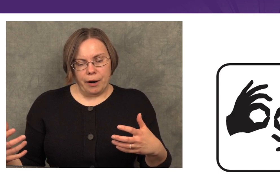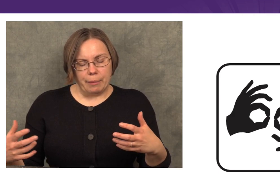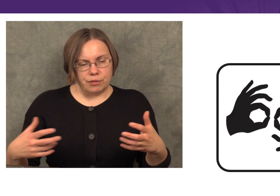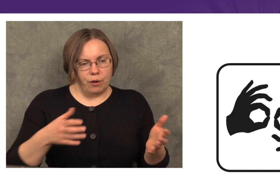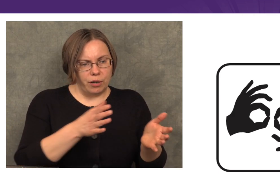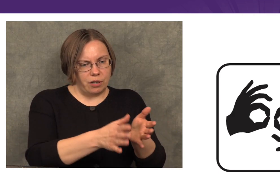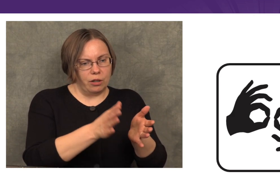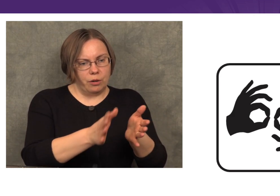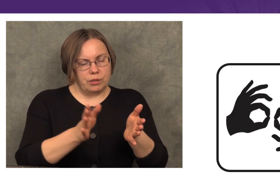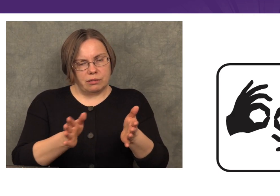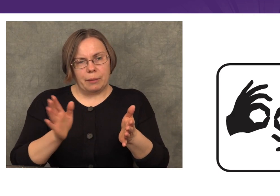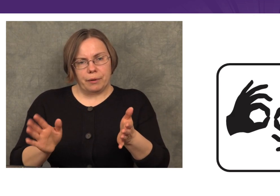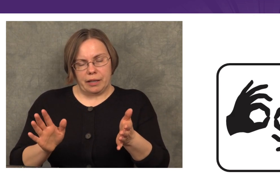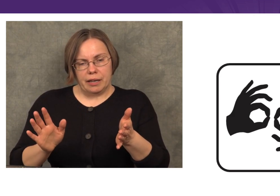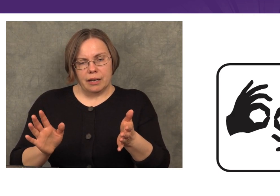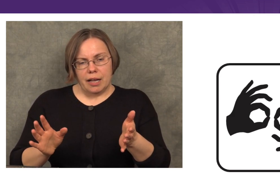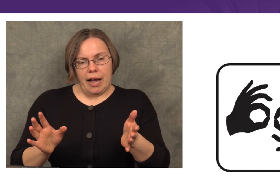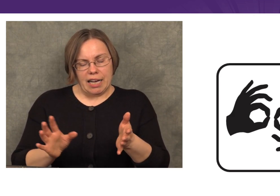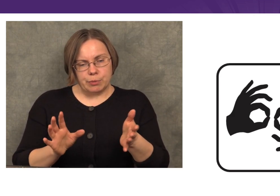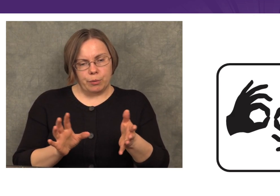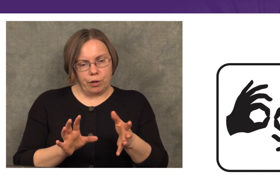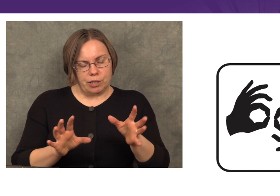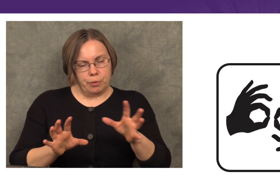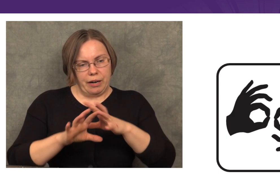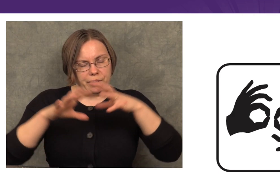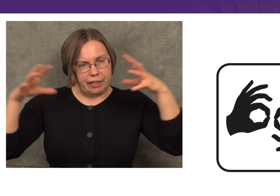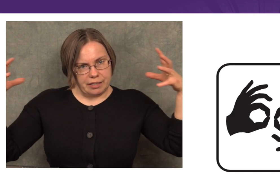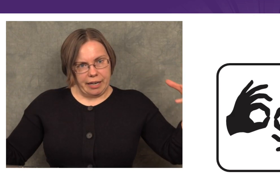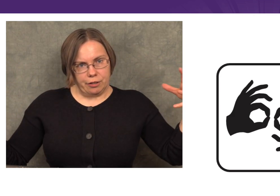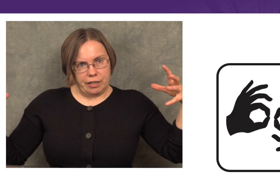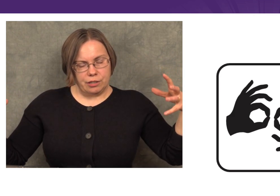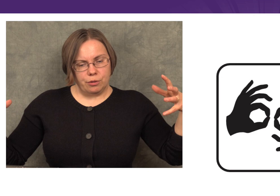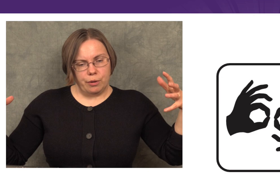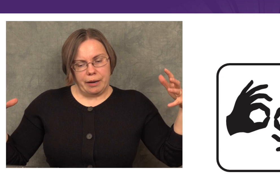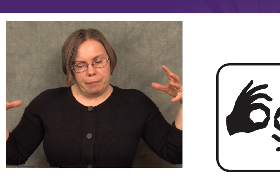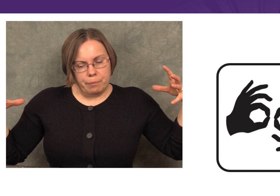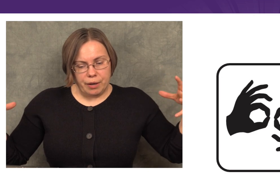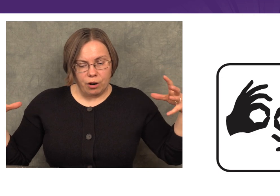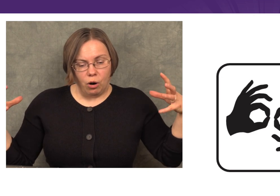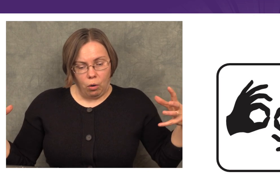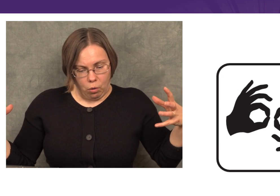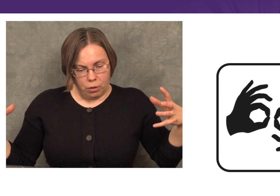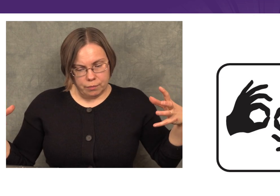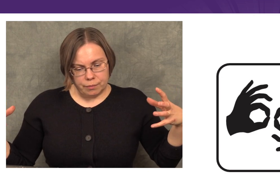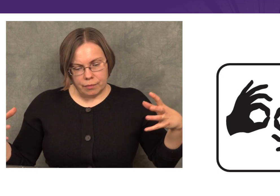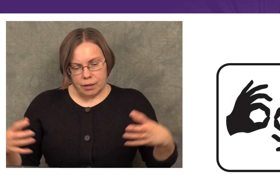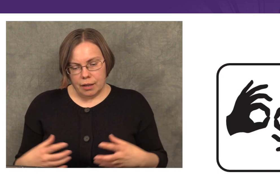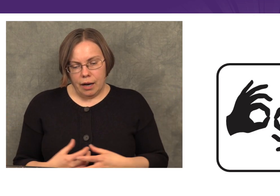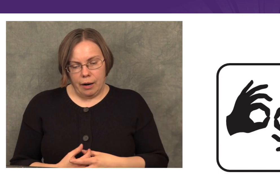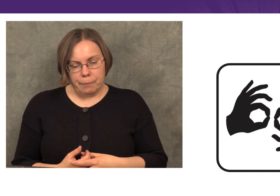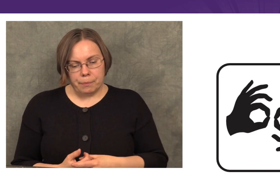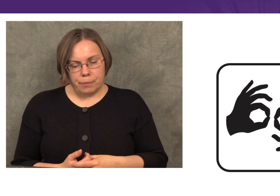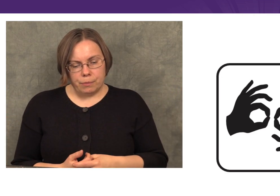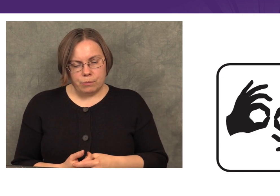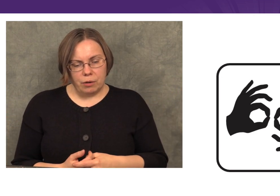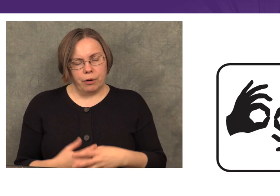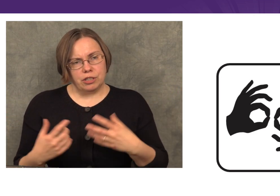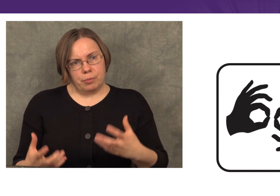and perhaps focus on those separately as we work to put everything together into a big whole.